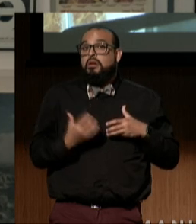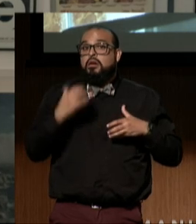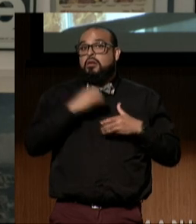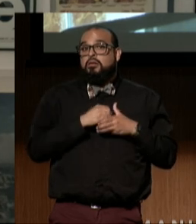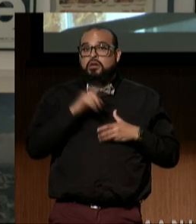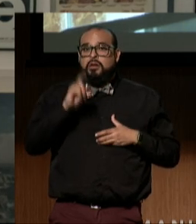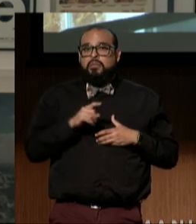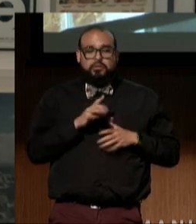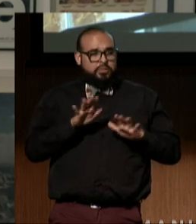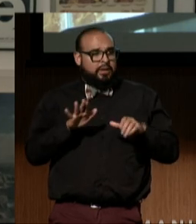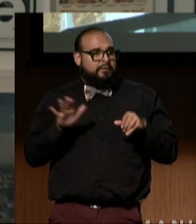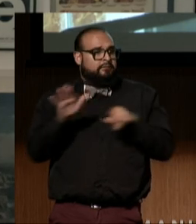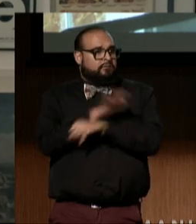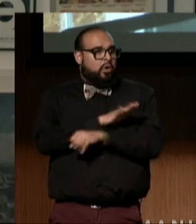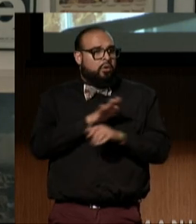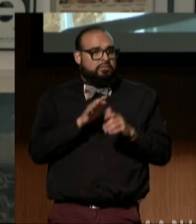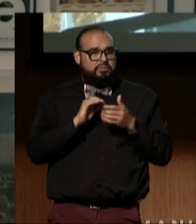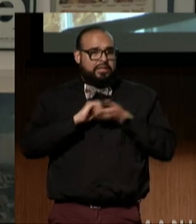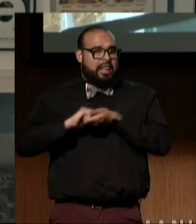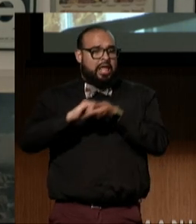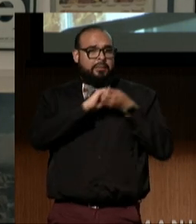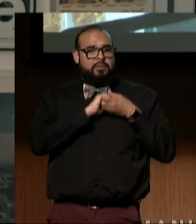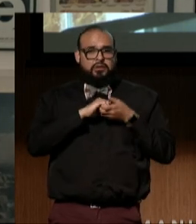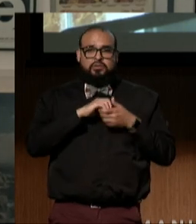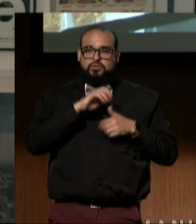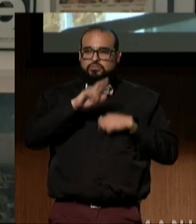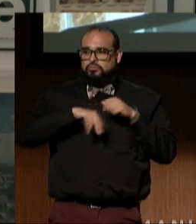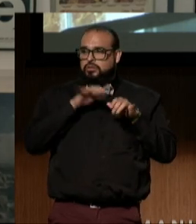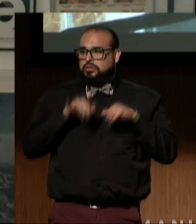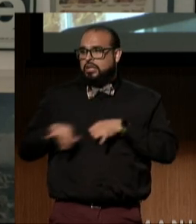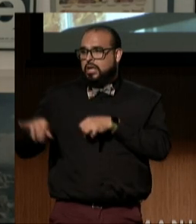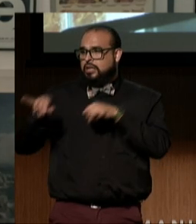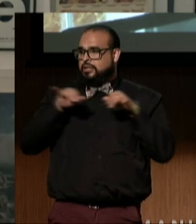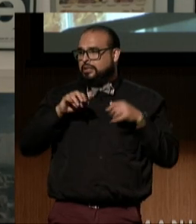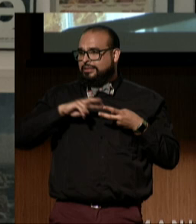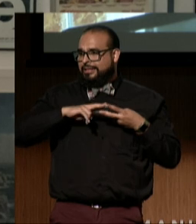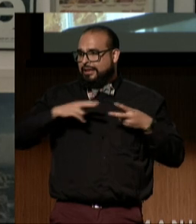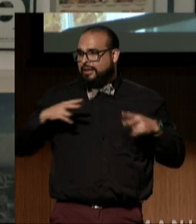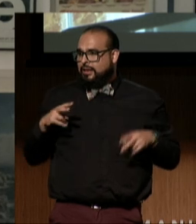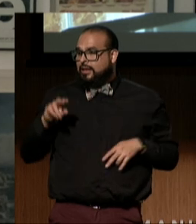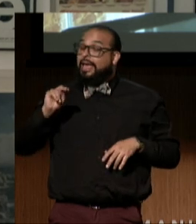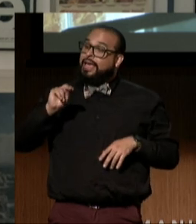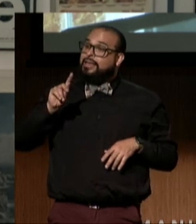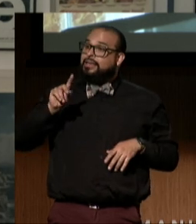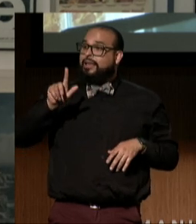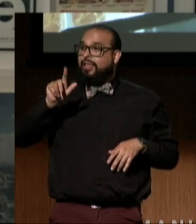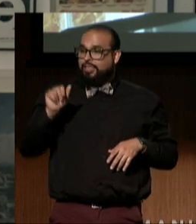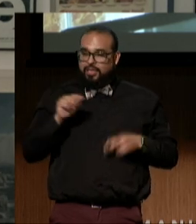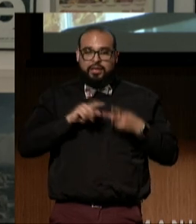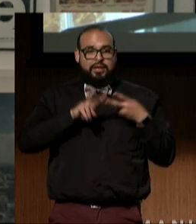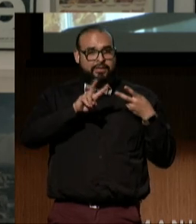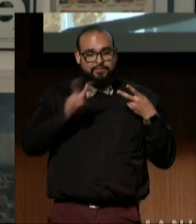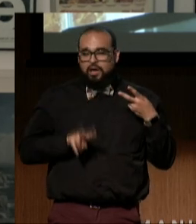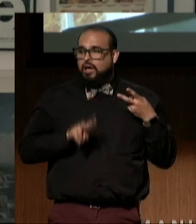by our collaboration with organizations like the NDLA, DREDF, Verizon, and the incredible leaders